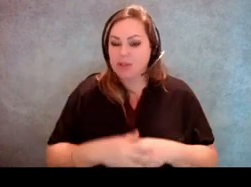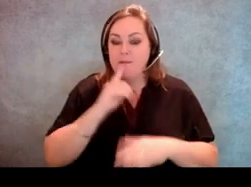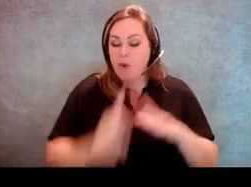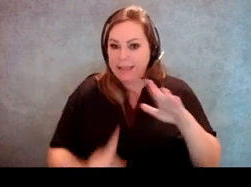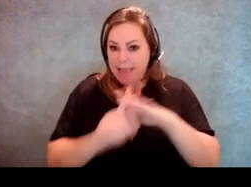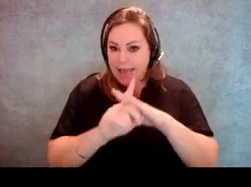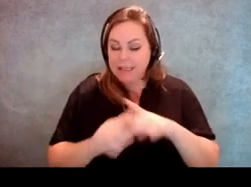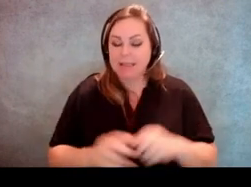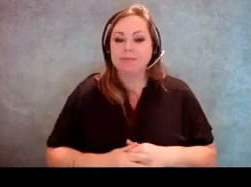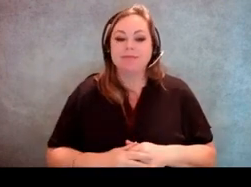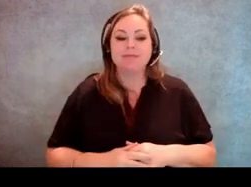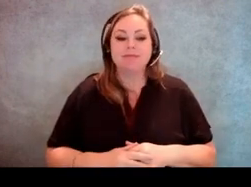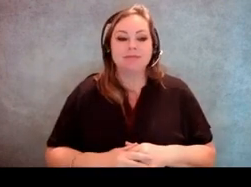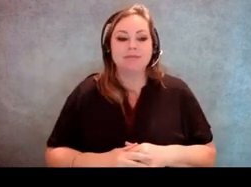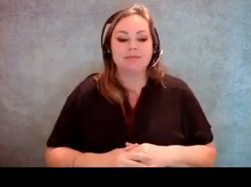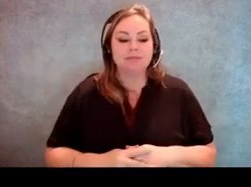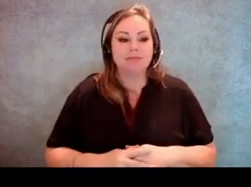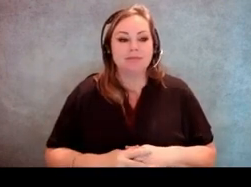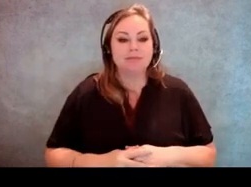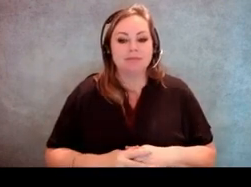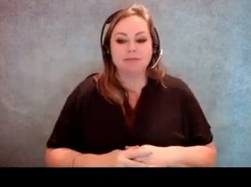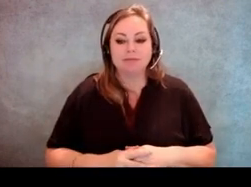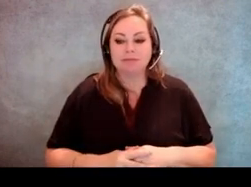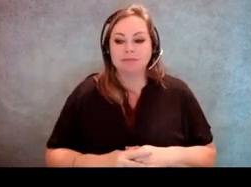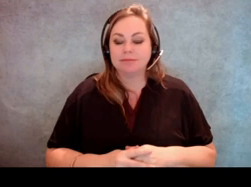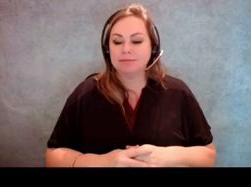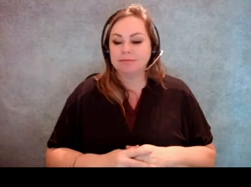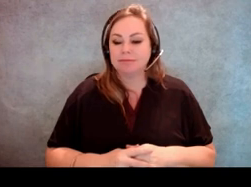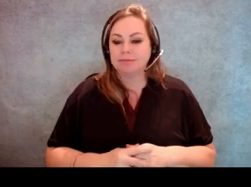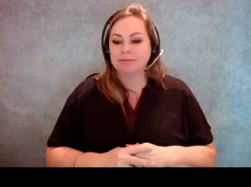and hope this was informative.